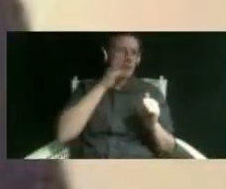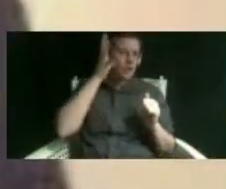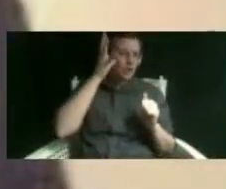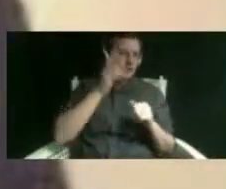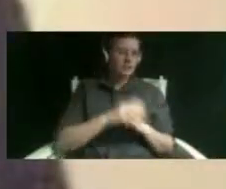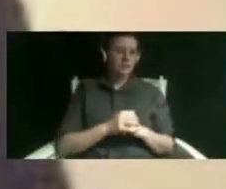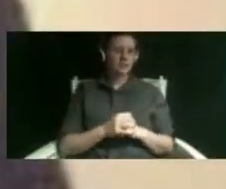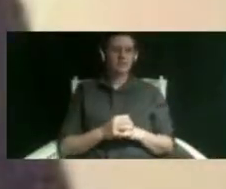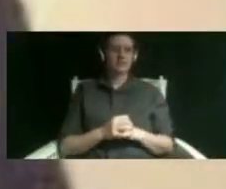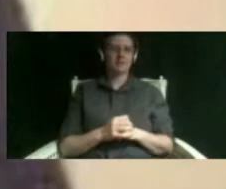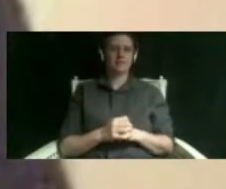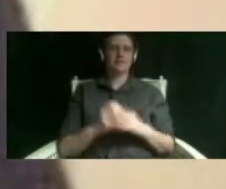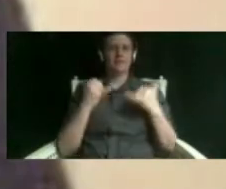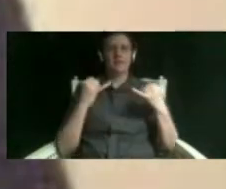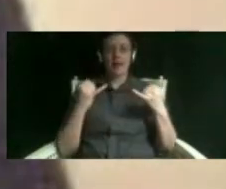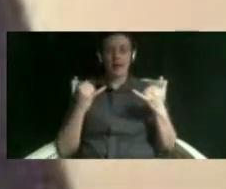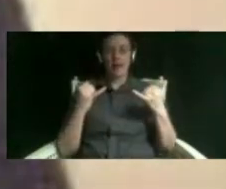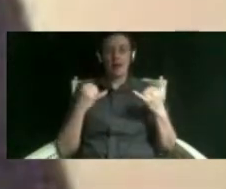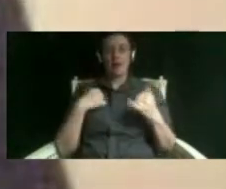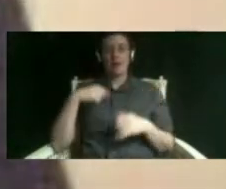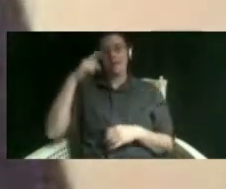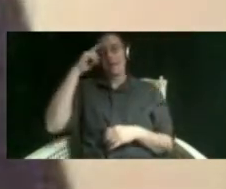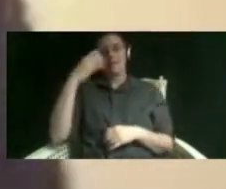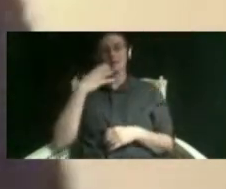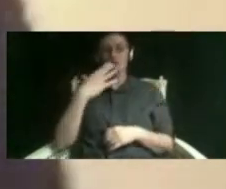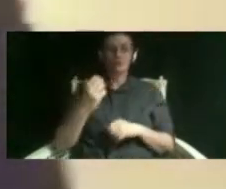now i see it as a good way of getting out the house and it also helps them out